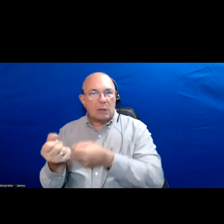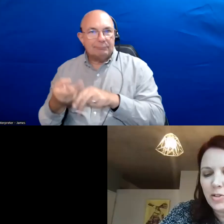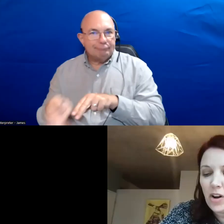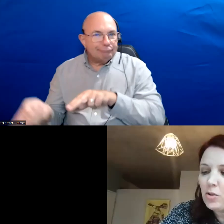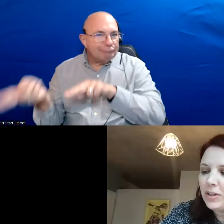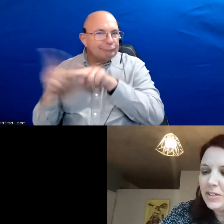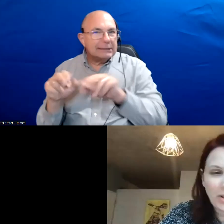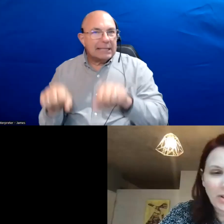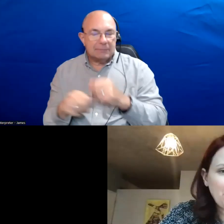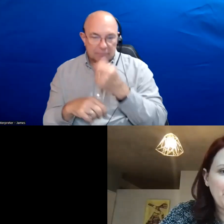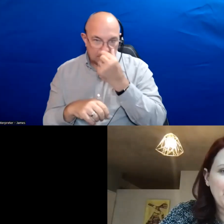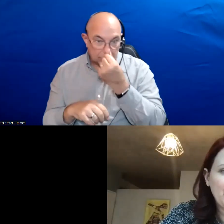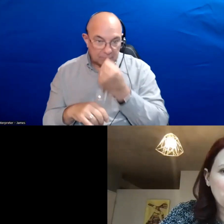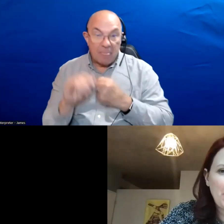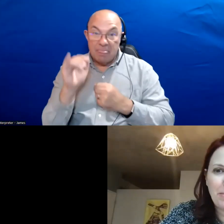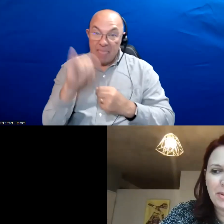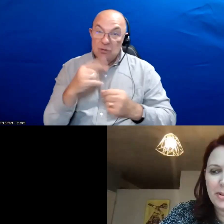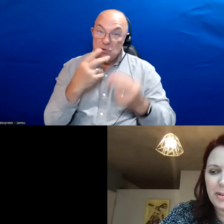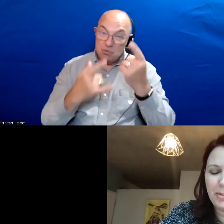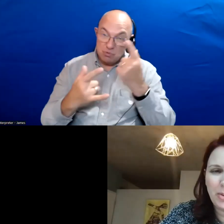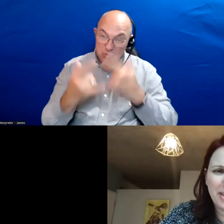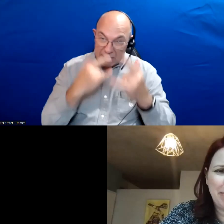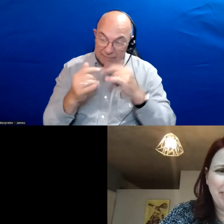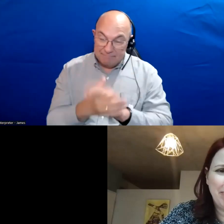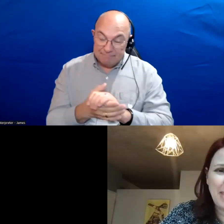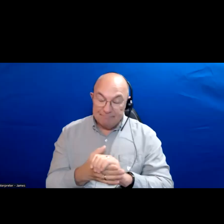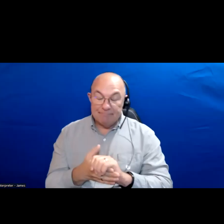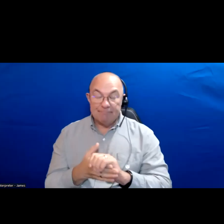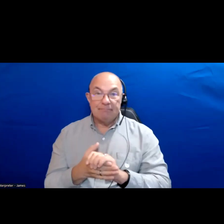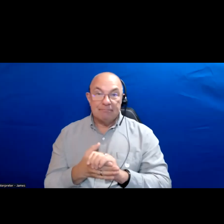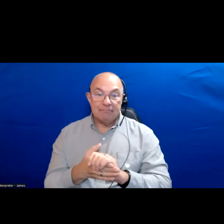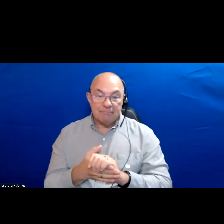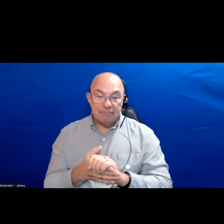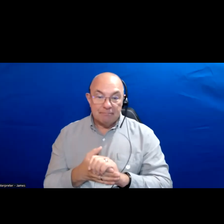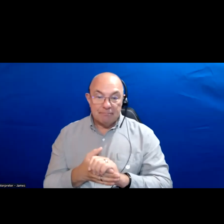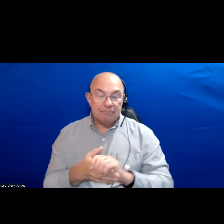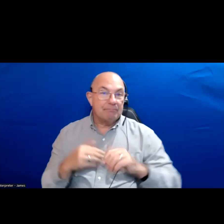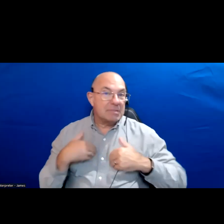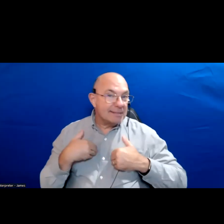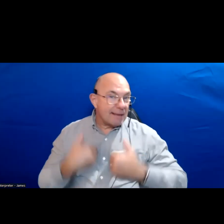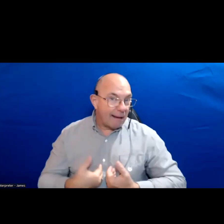It is tricky because people worked hard, pandemic, we show that dropped voter